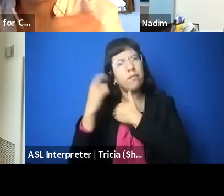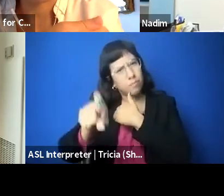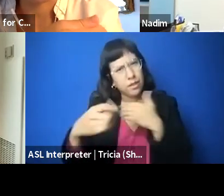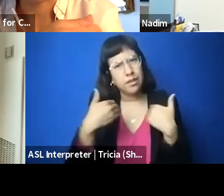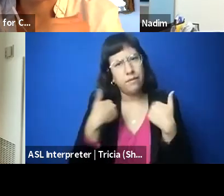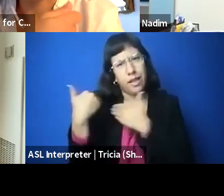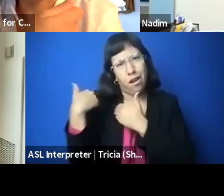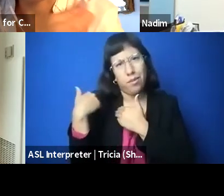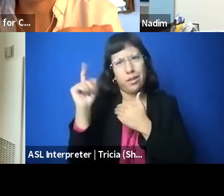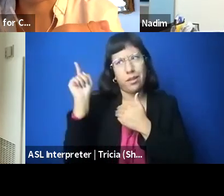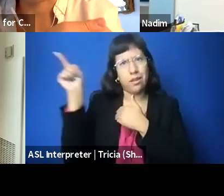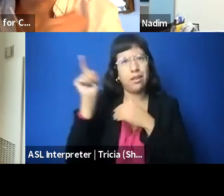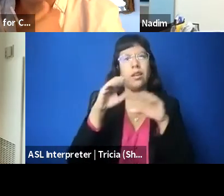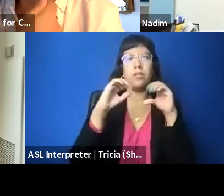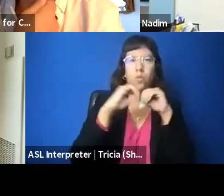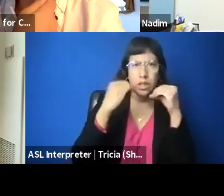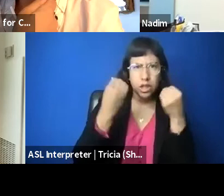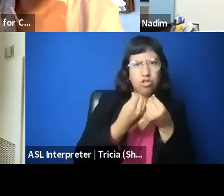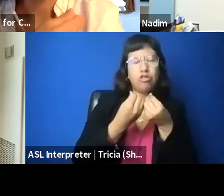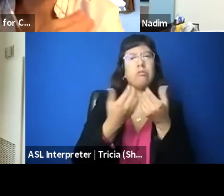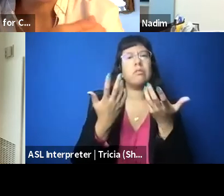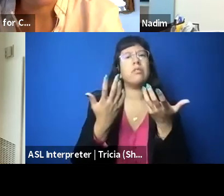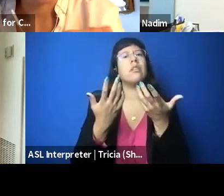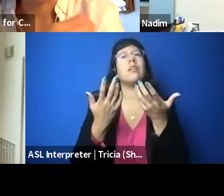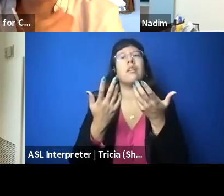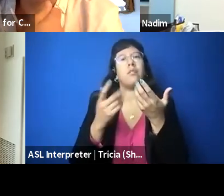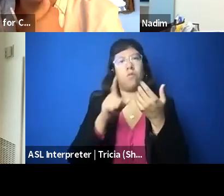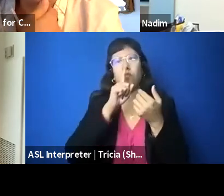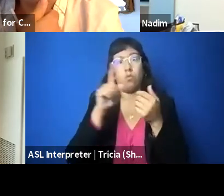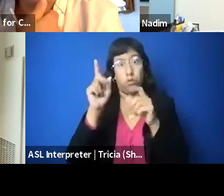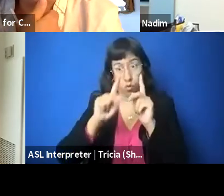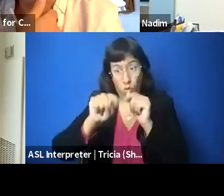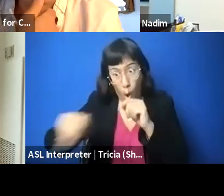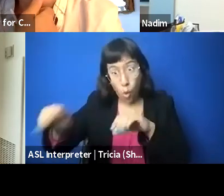and these organizations that are directly involved in violating Palestinian rights,